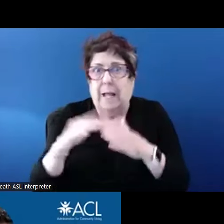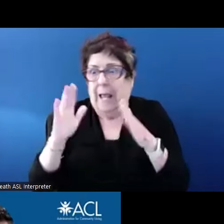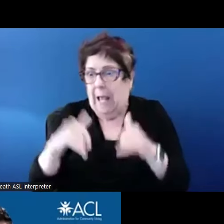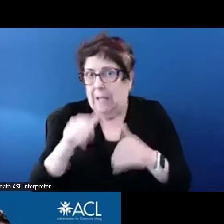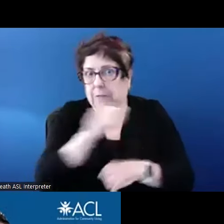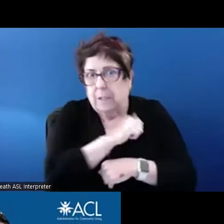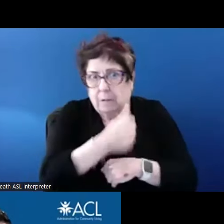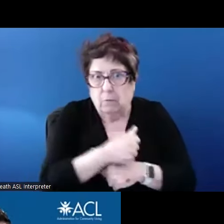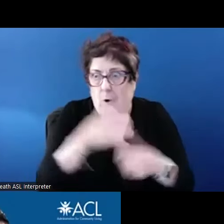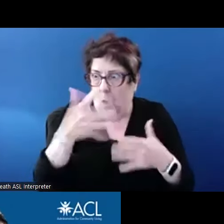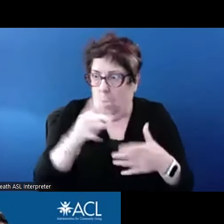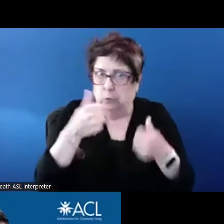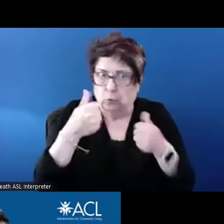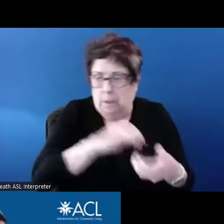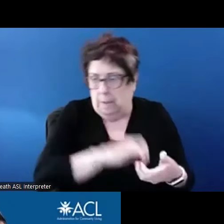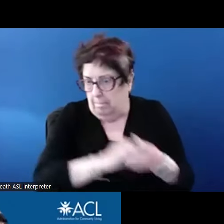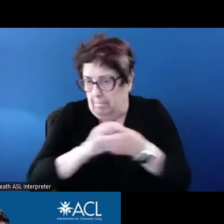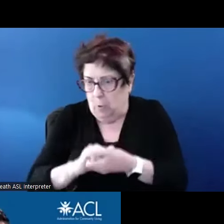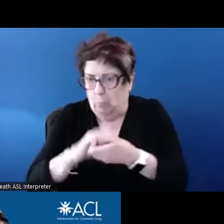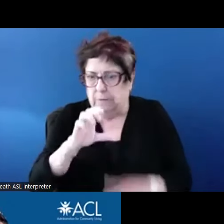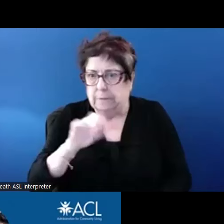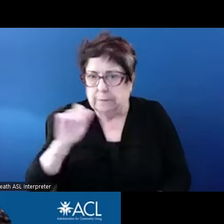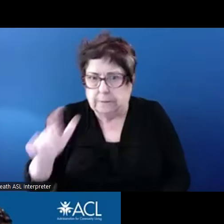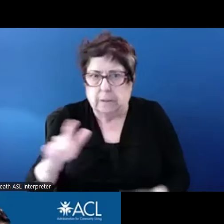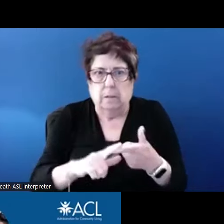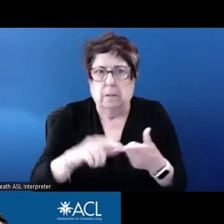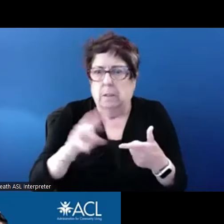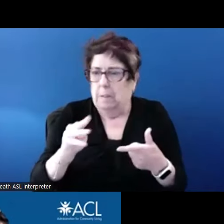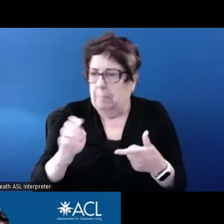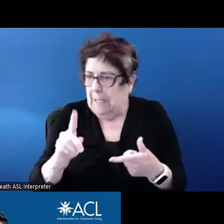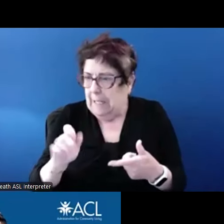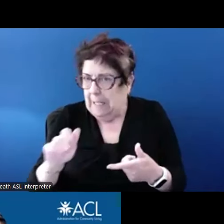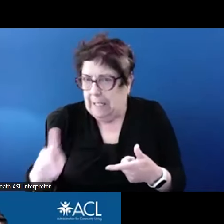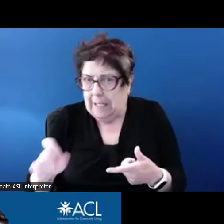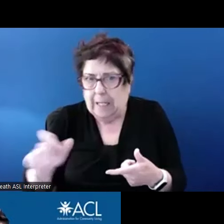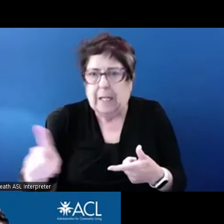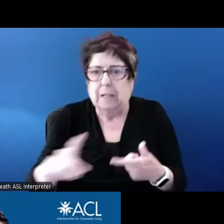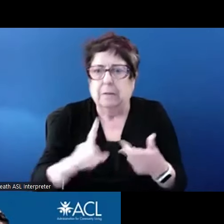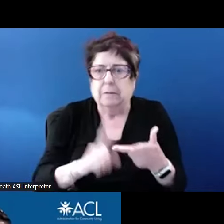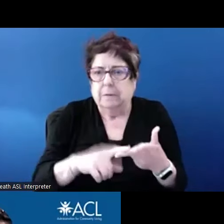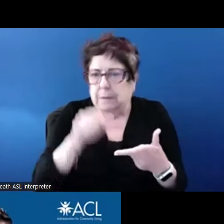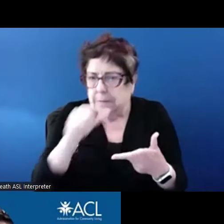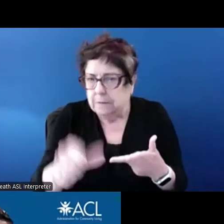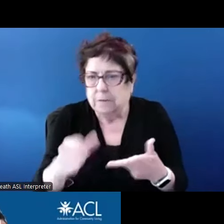SILs and Medicaid and continuums of care and other agencies that support community living in their